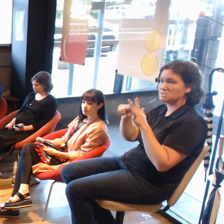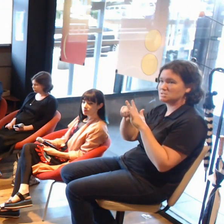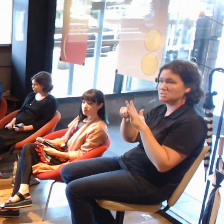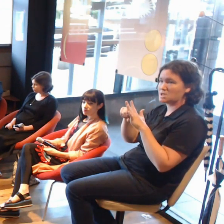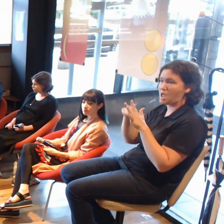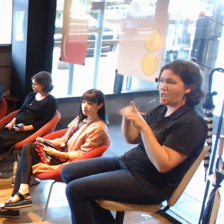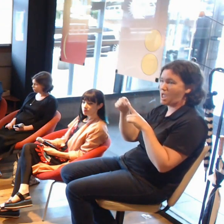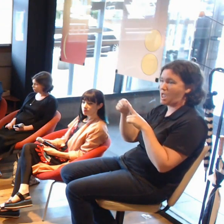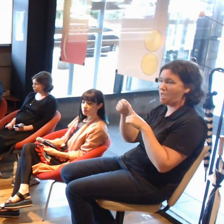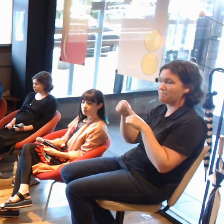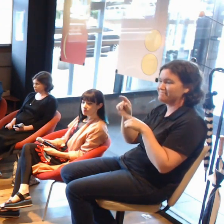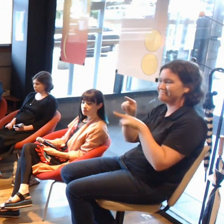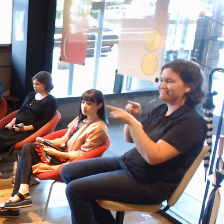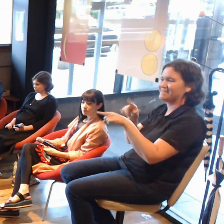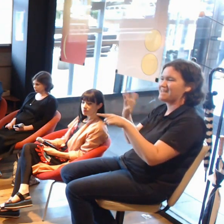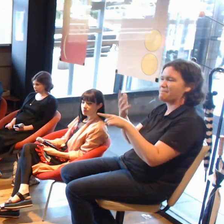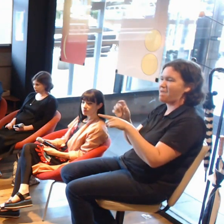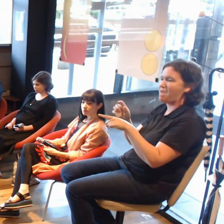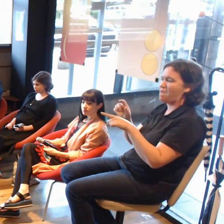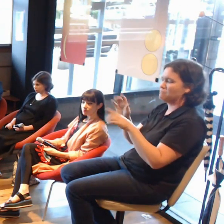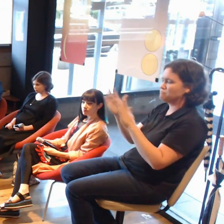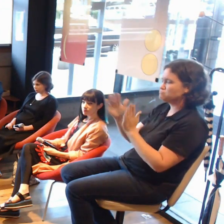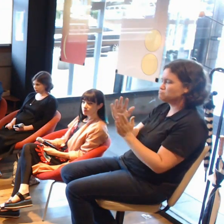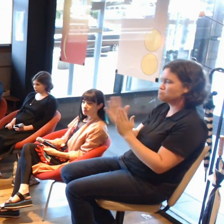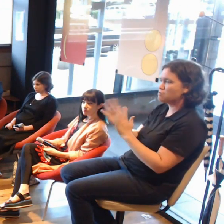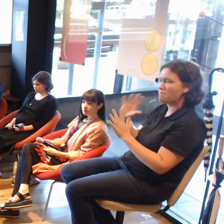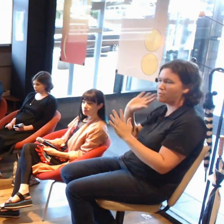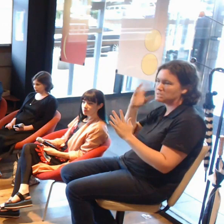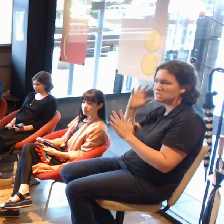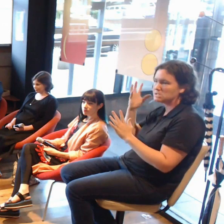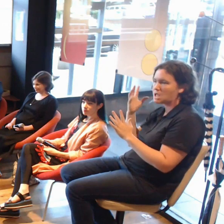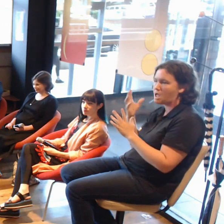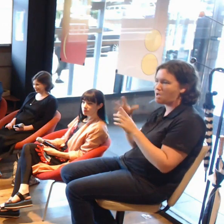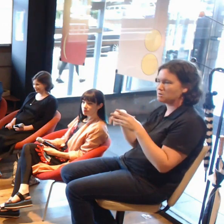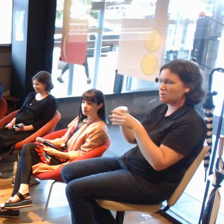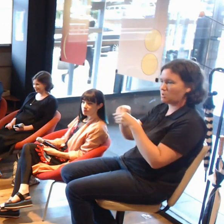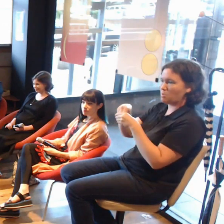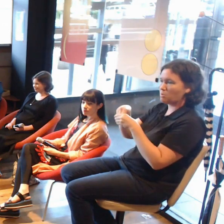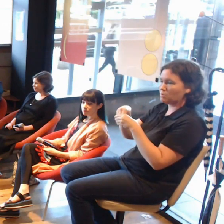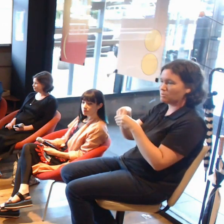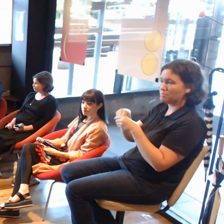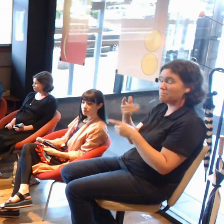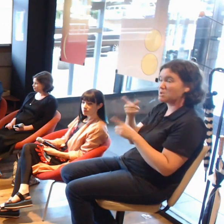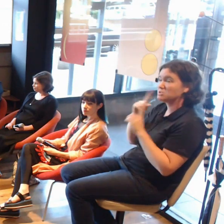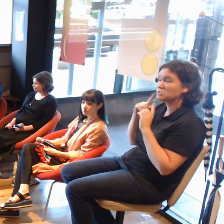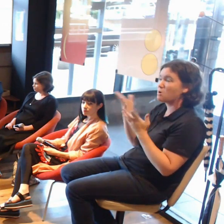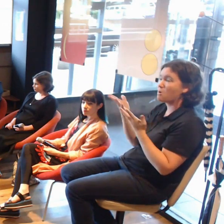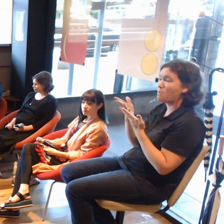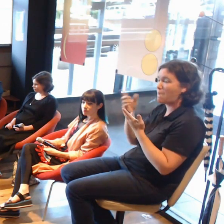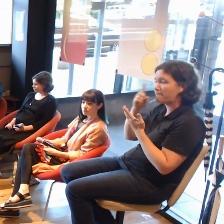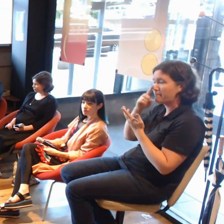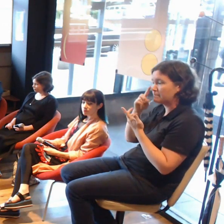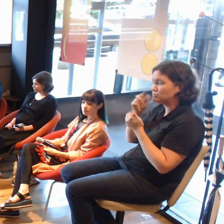some of them are great, some of them not so much. But that shows you where people have gone in the past with this sort of thing